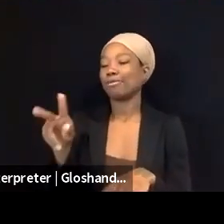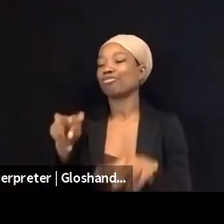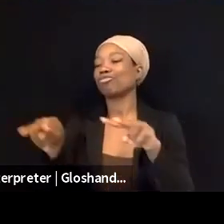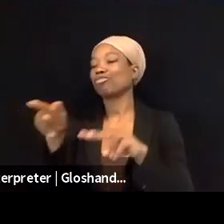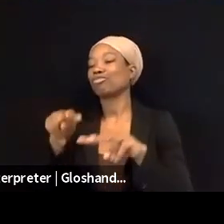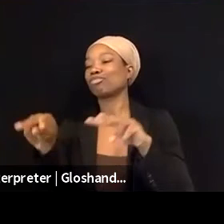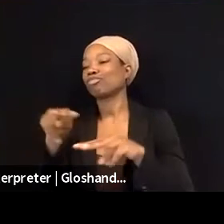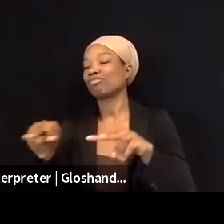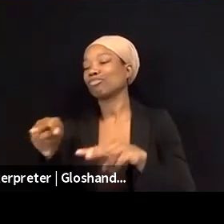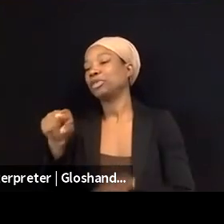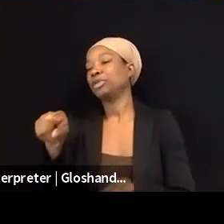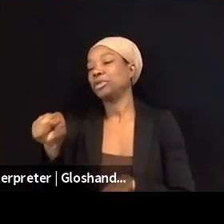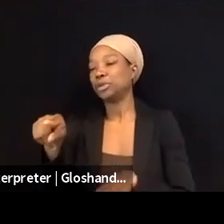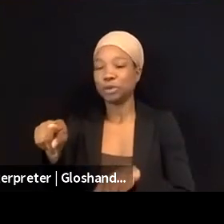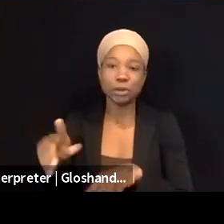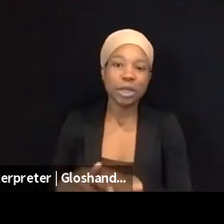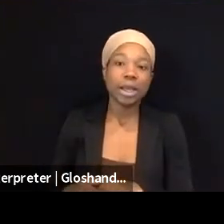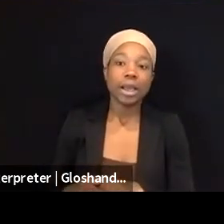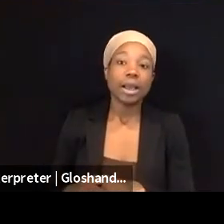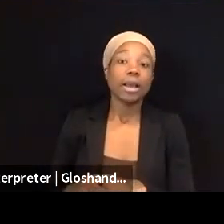that you're reciting against Palestinians and Arabs.